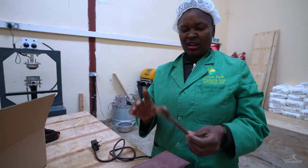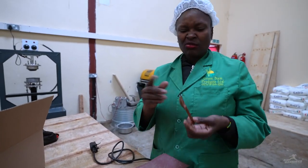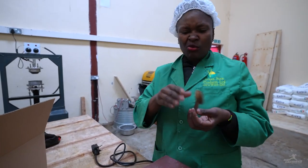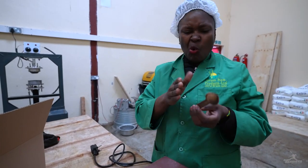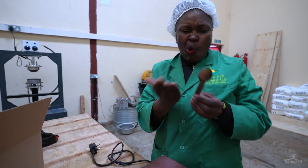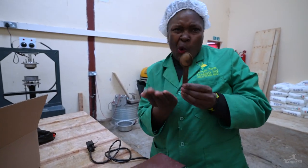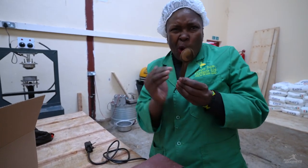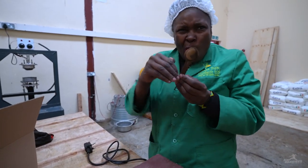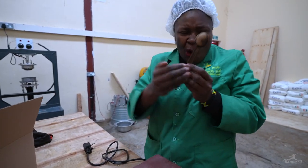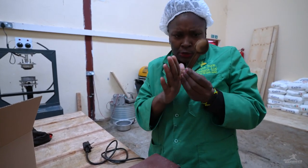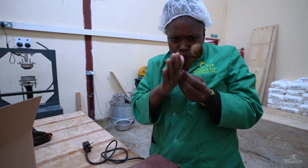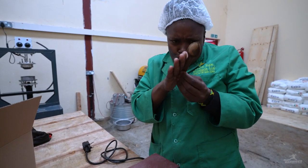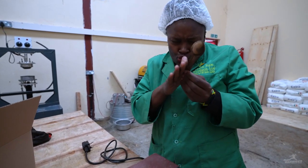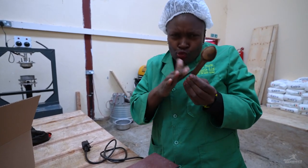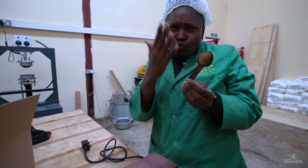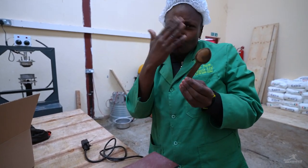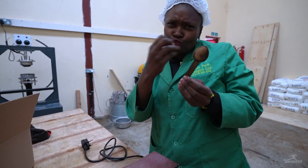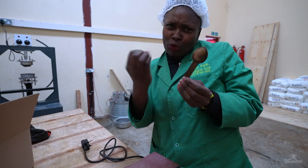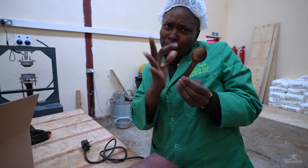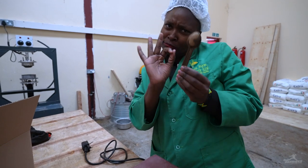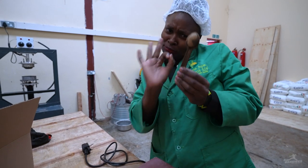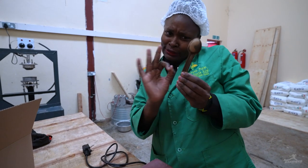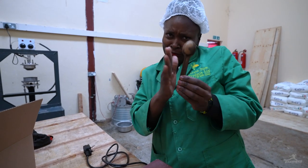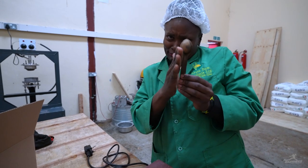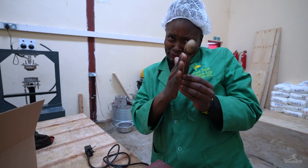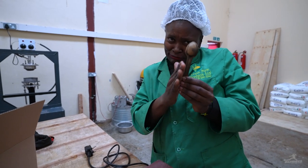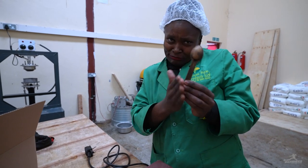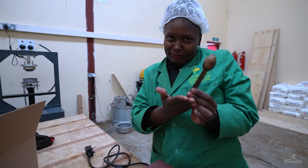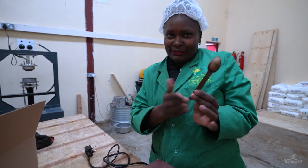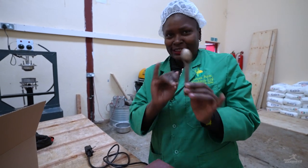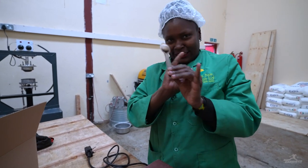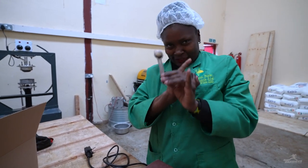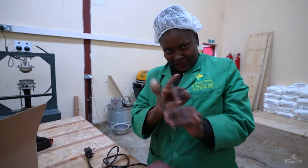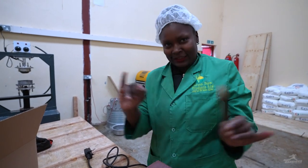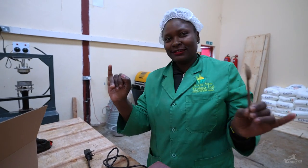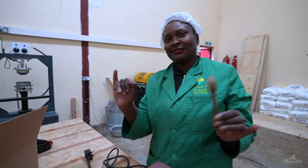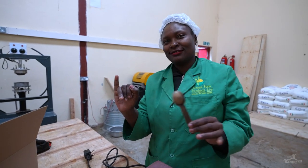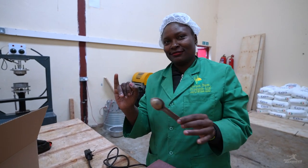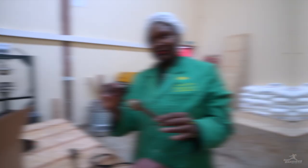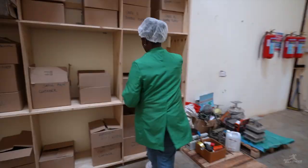We want to make sure the sides are smooth and look good. Then they're done!